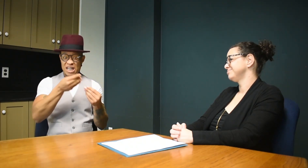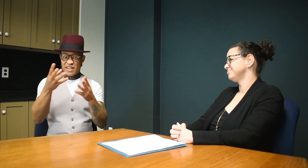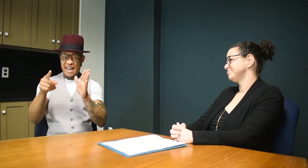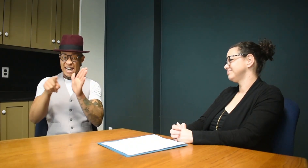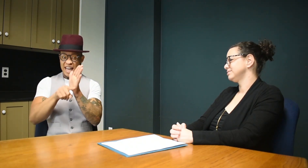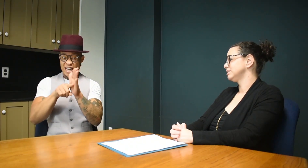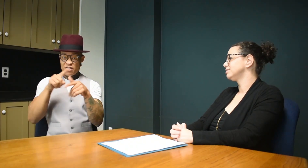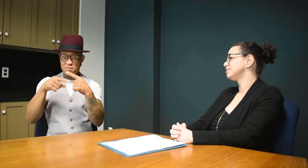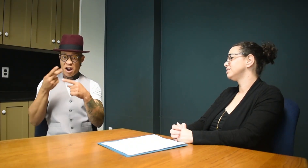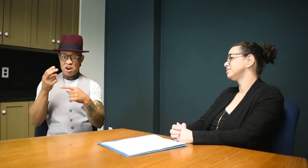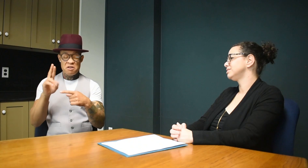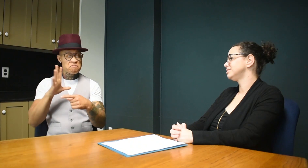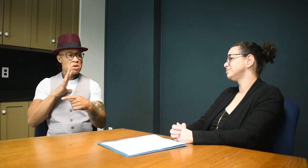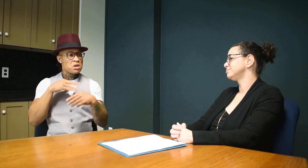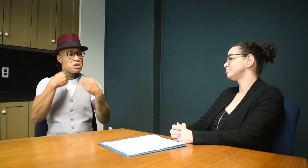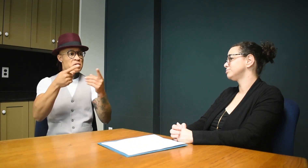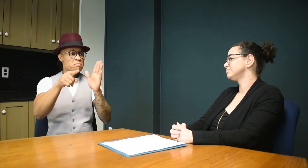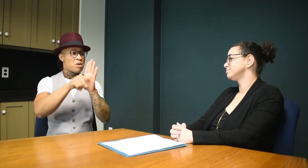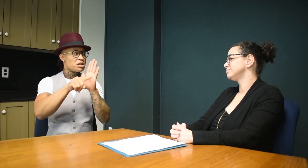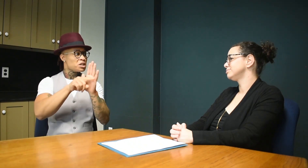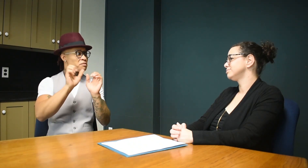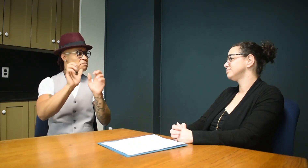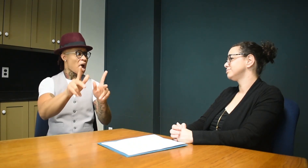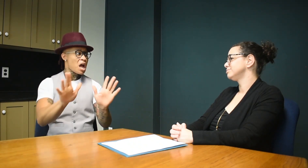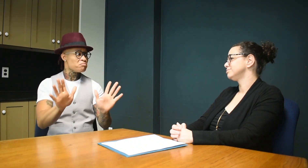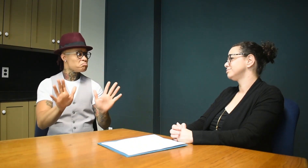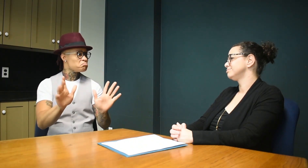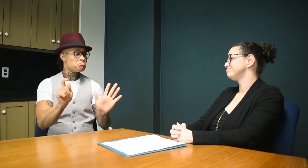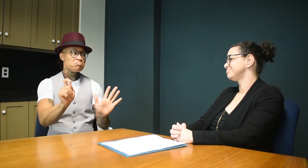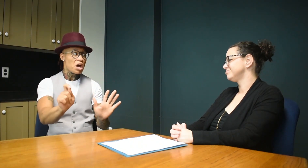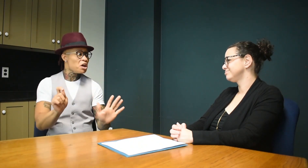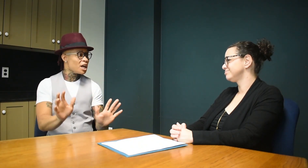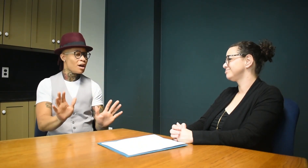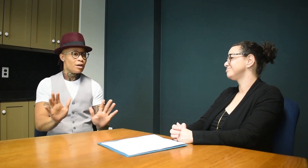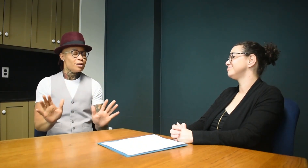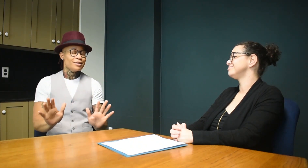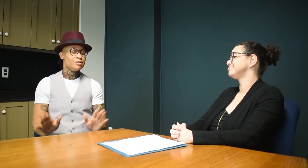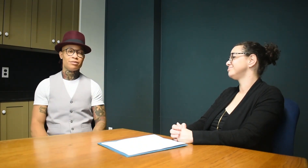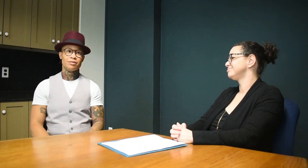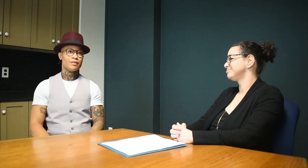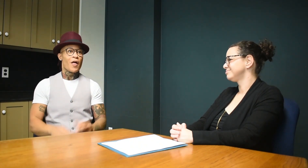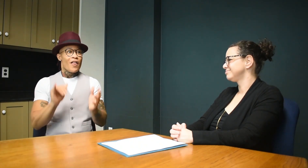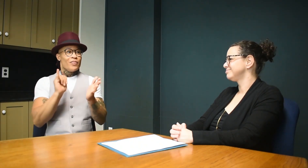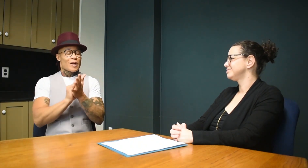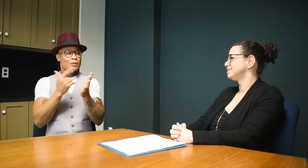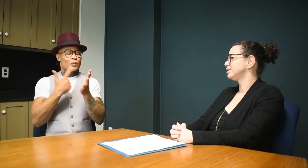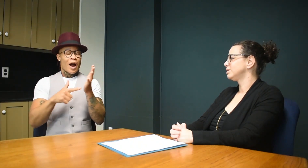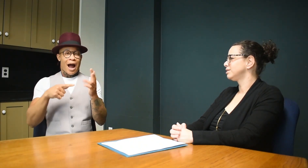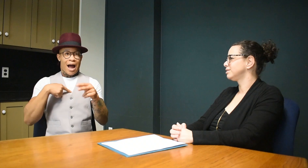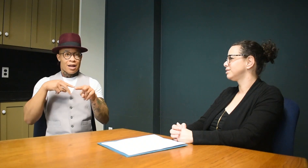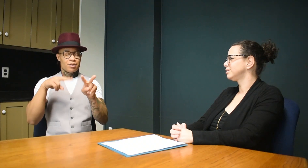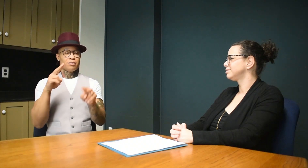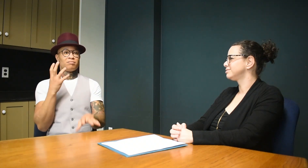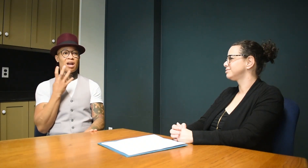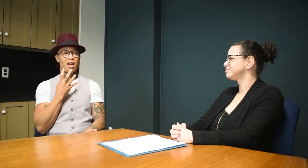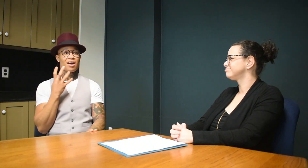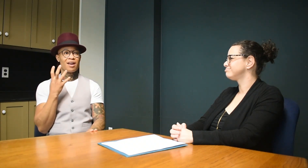Whenever people act negatively towards her, she responds positively. Period! I really look up to her. Wow!